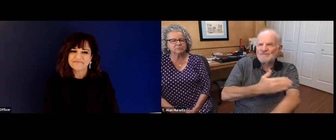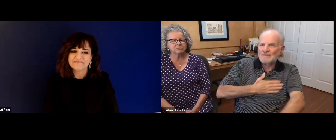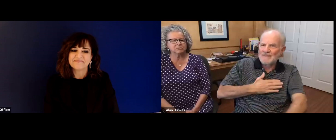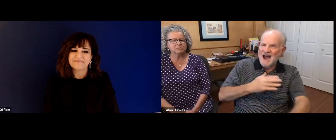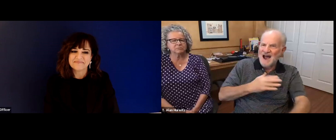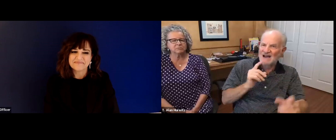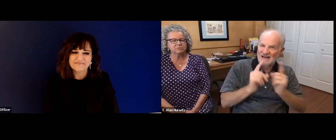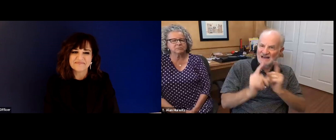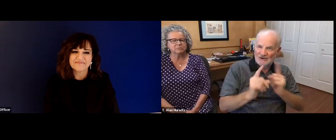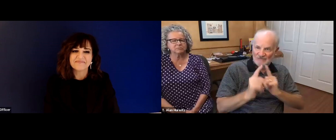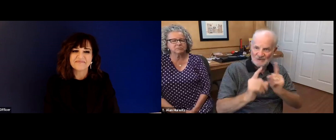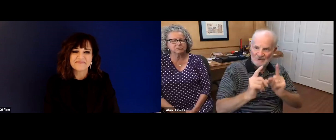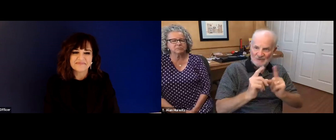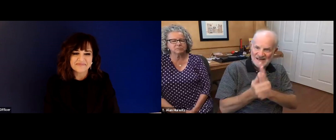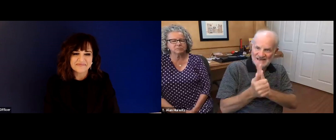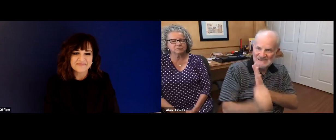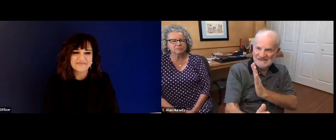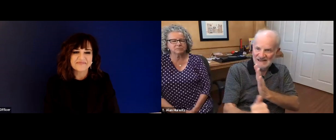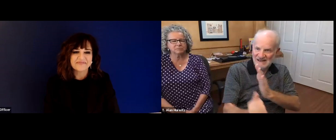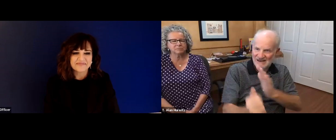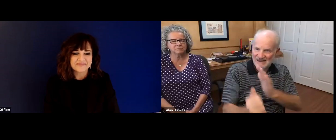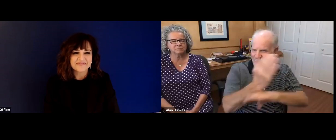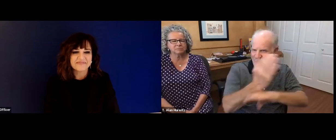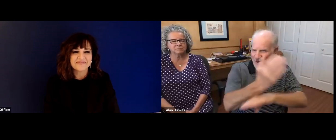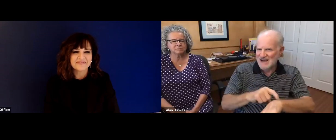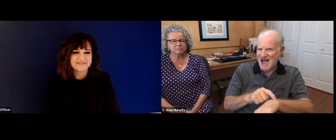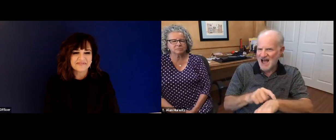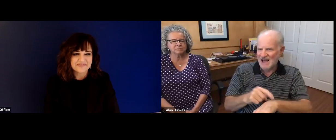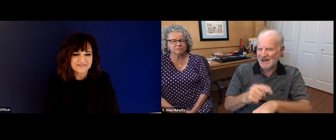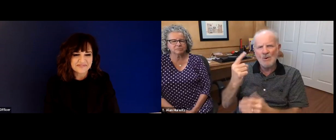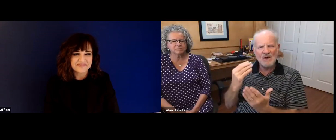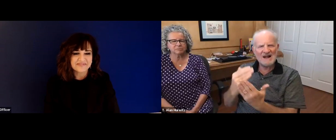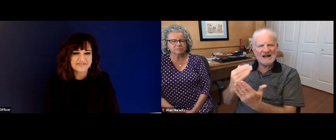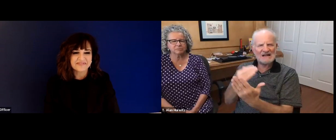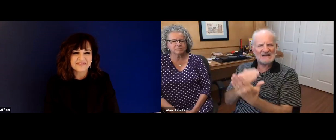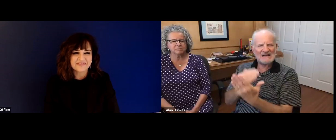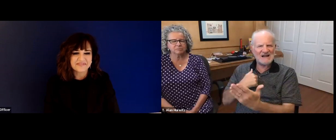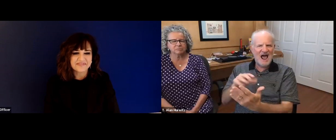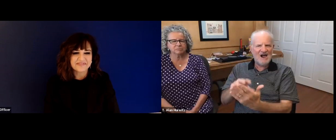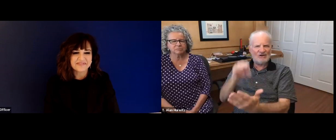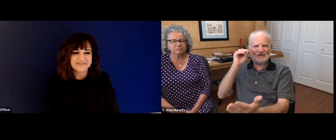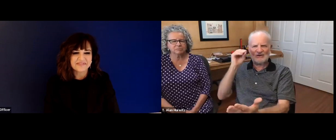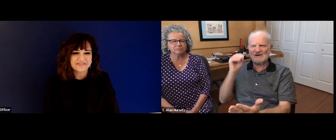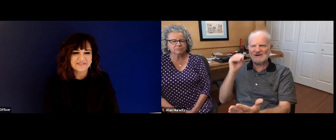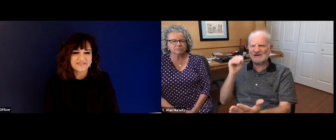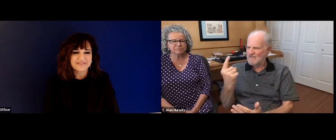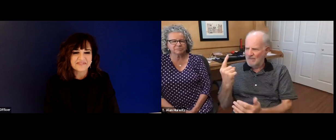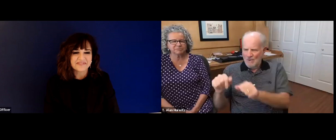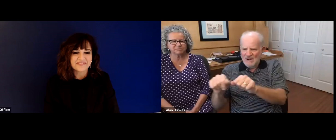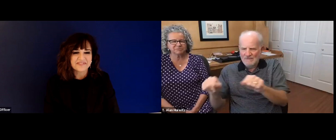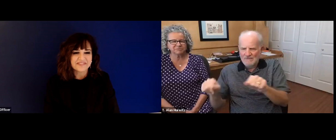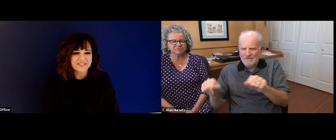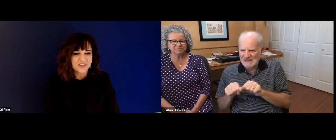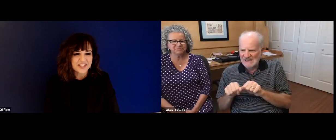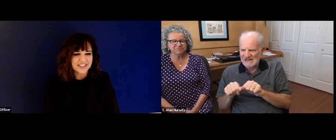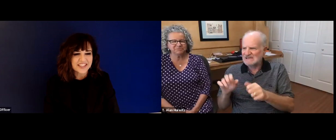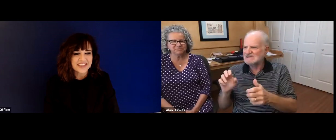and kind of just learning what's happening in their context. And then helps me every interview helped me to improve my next